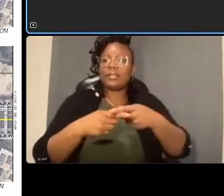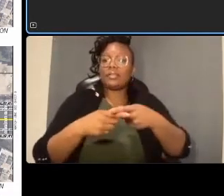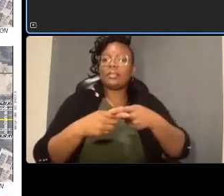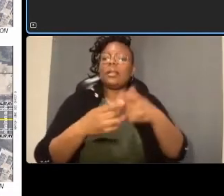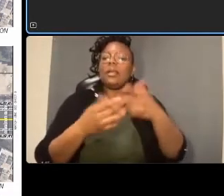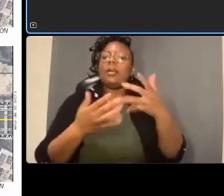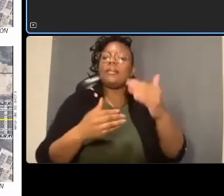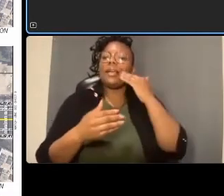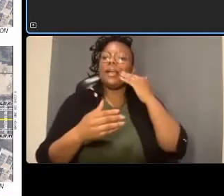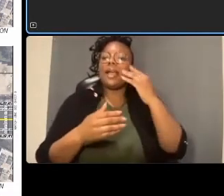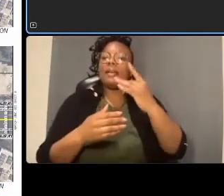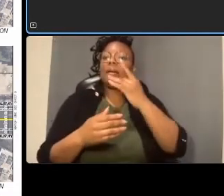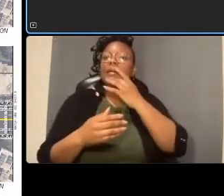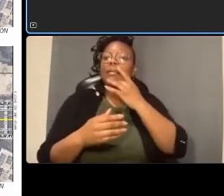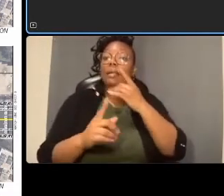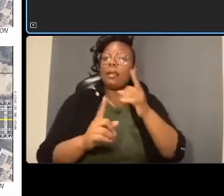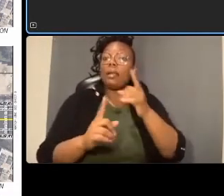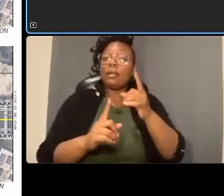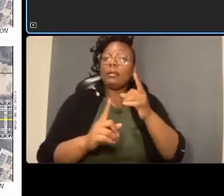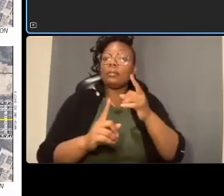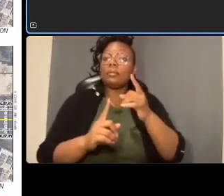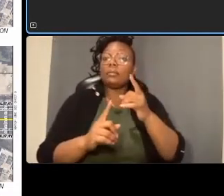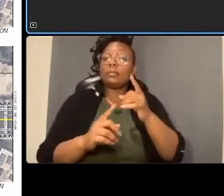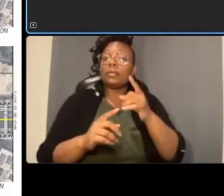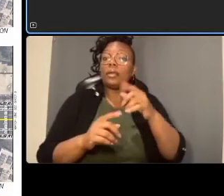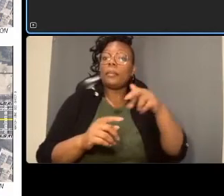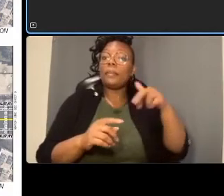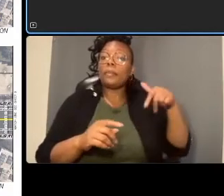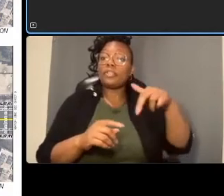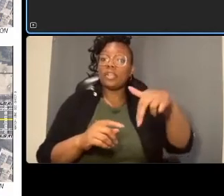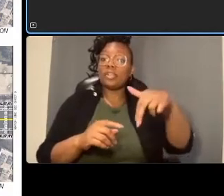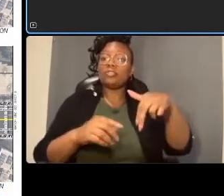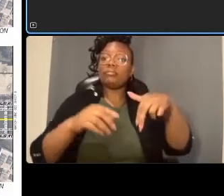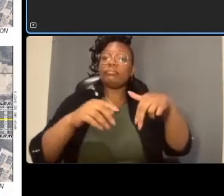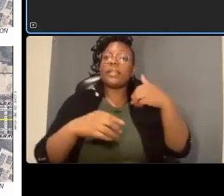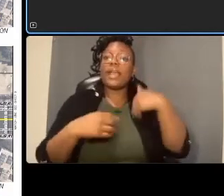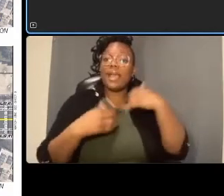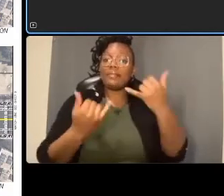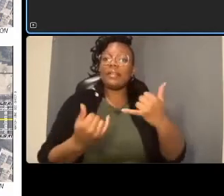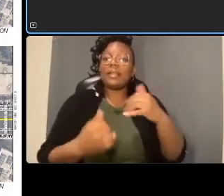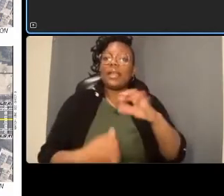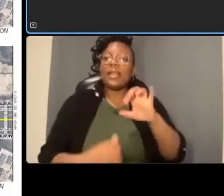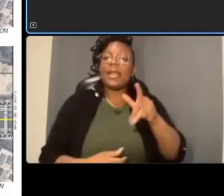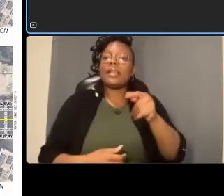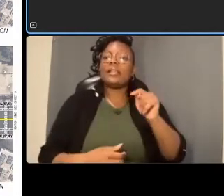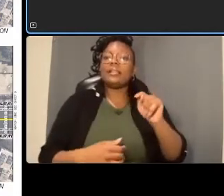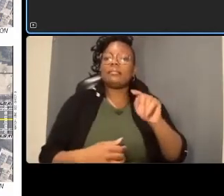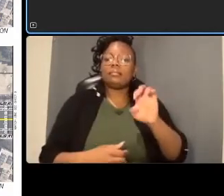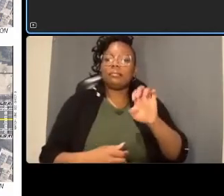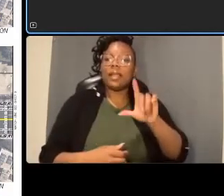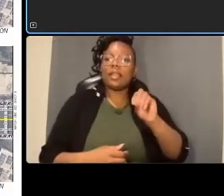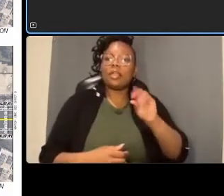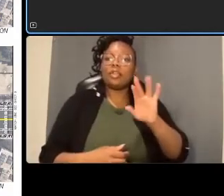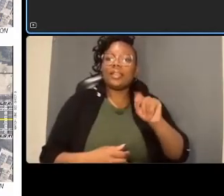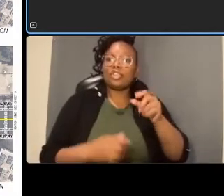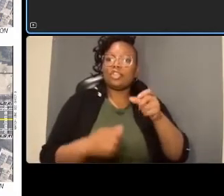is there today at ellicott street um as shown on the on the right hand side i think i can zoom in